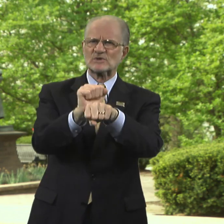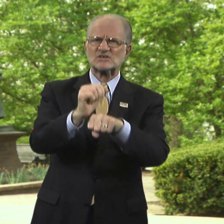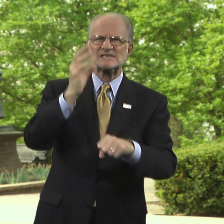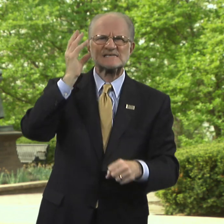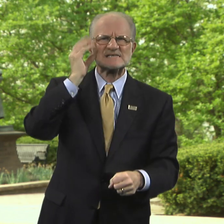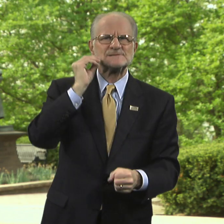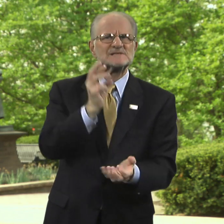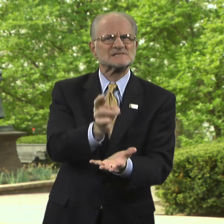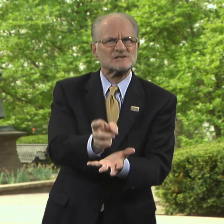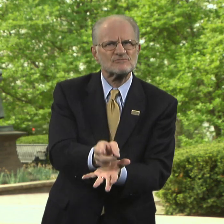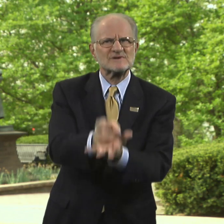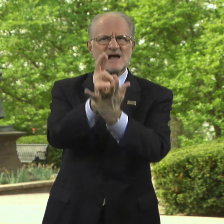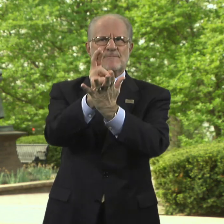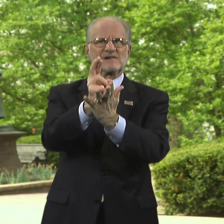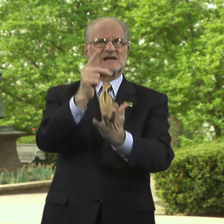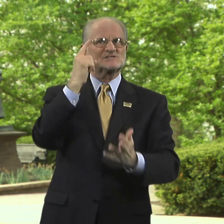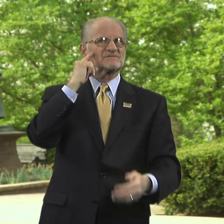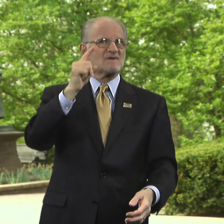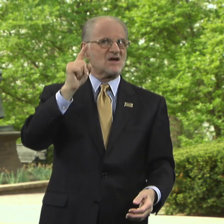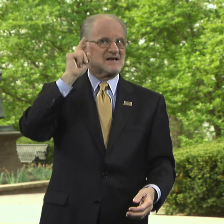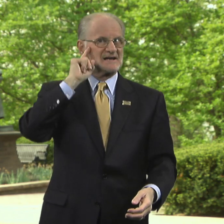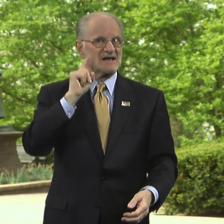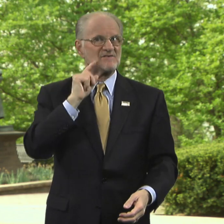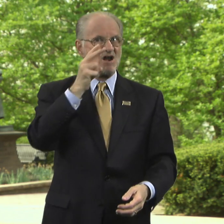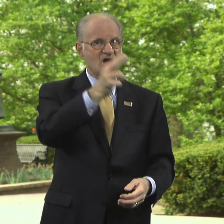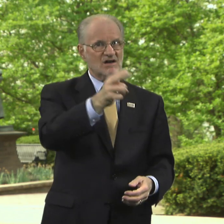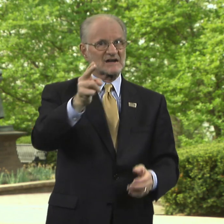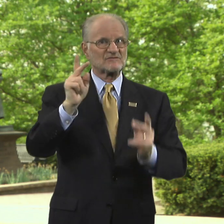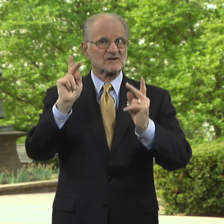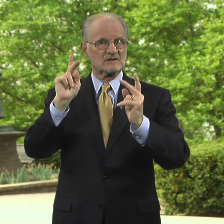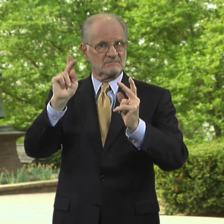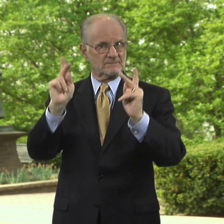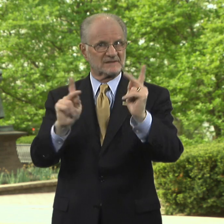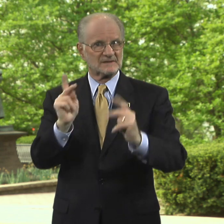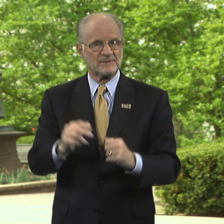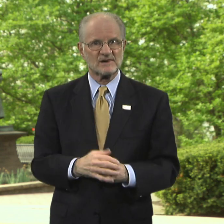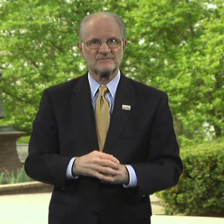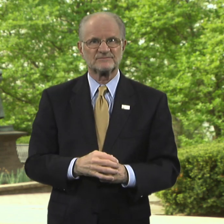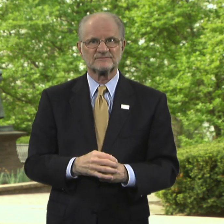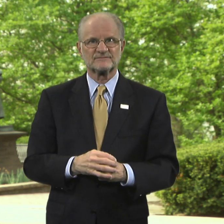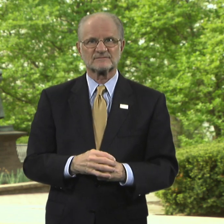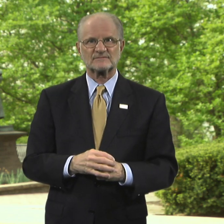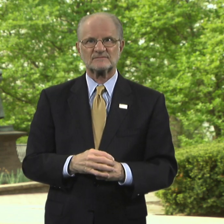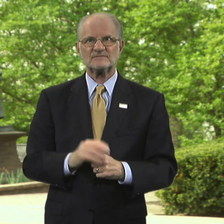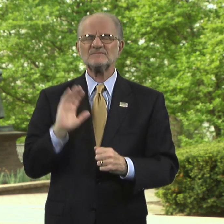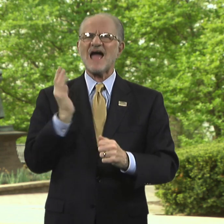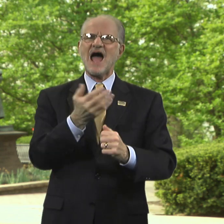in rehabilitation for deaf and hard of hearing people.